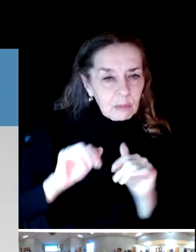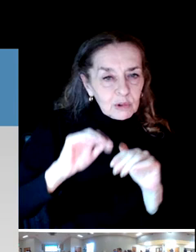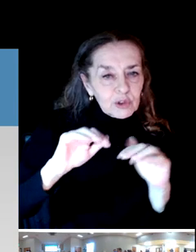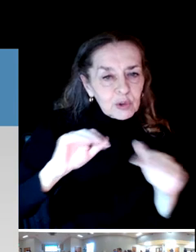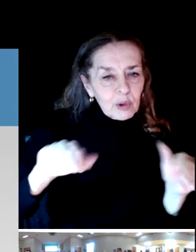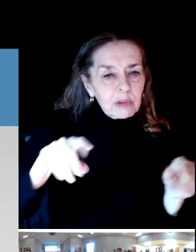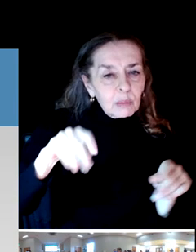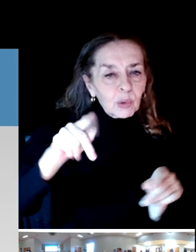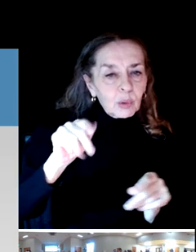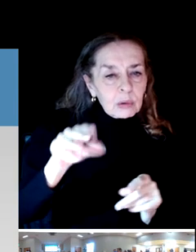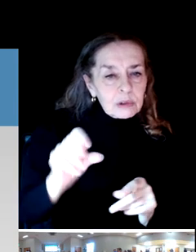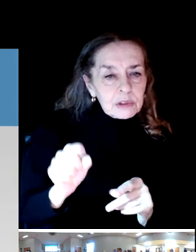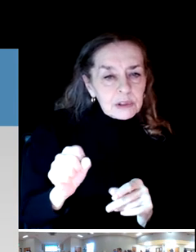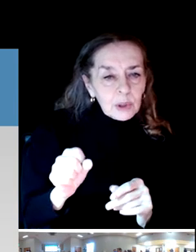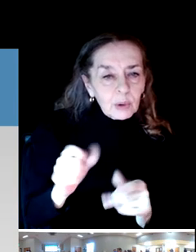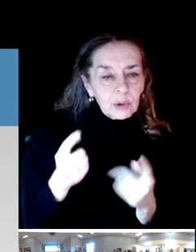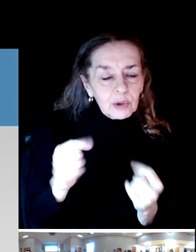outreach to look for the users.